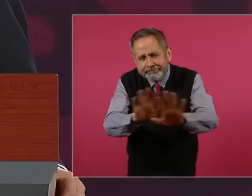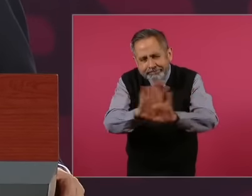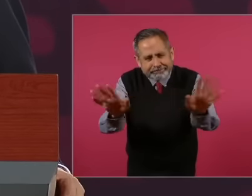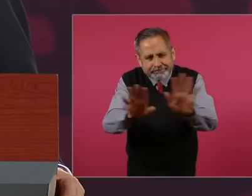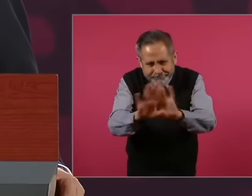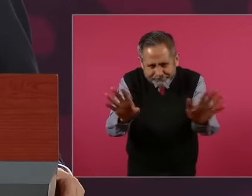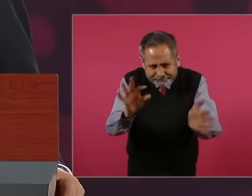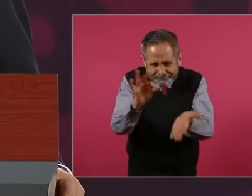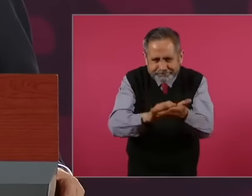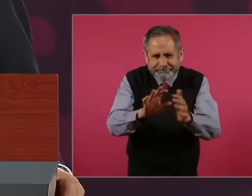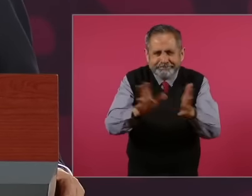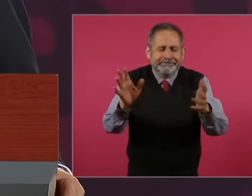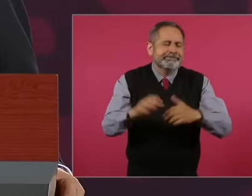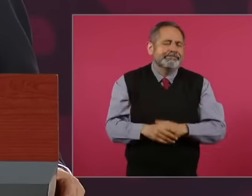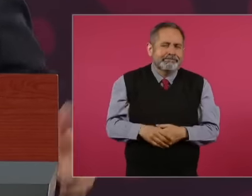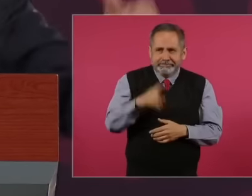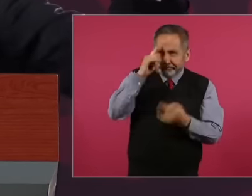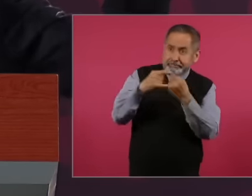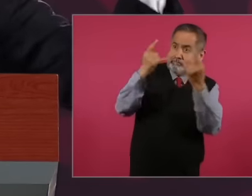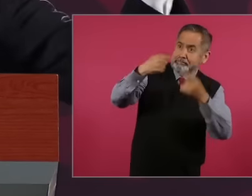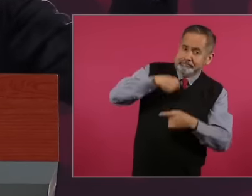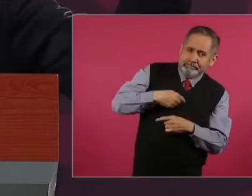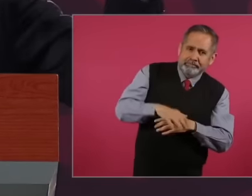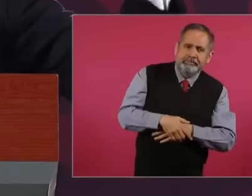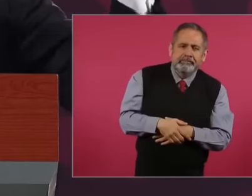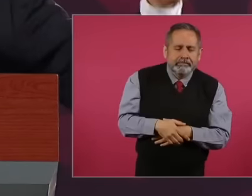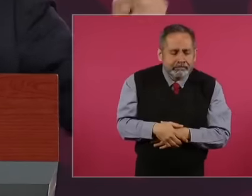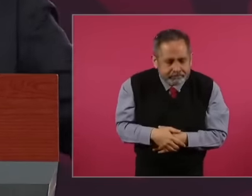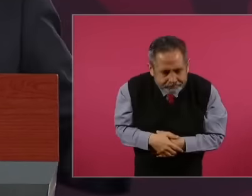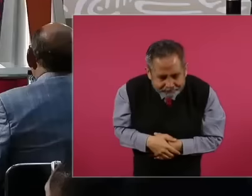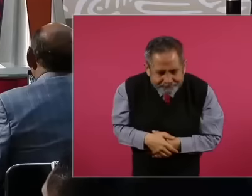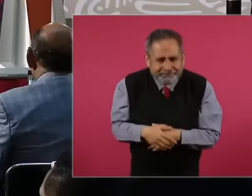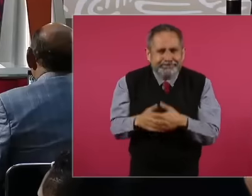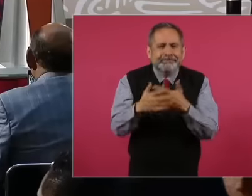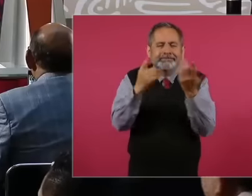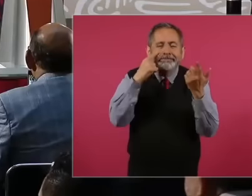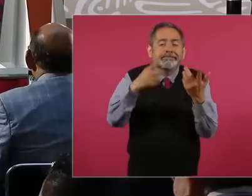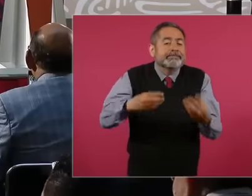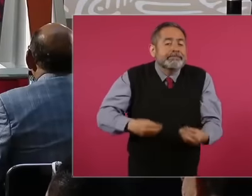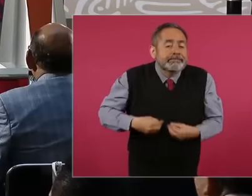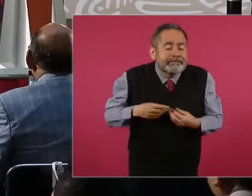so for you to say, so that you can see if you have evidence that you have the right to